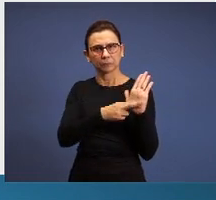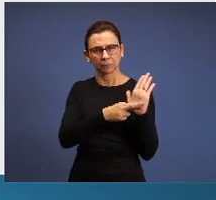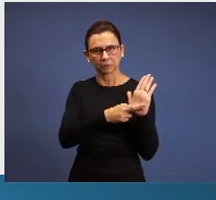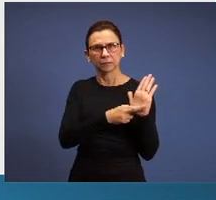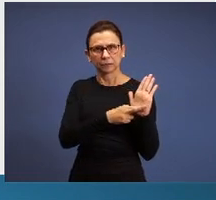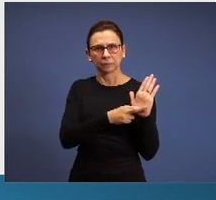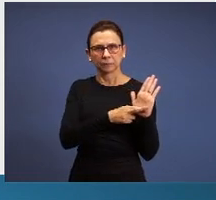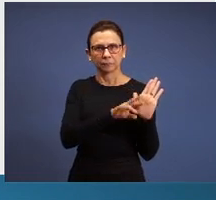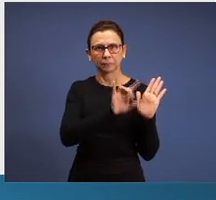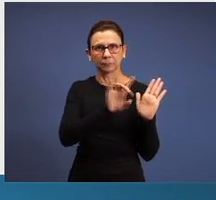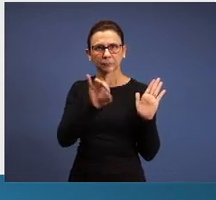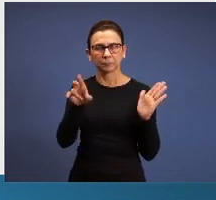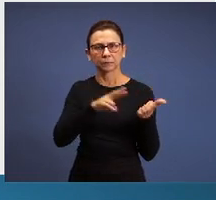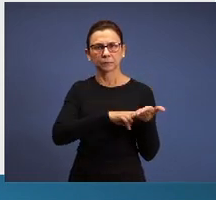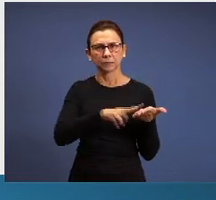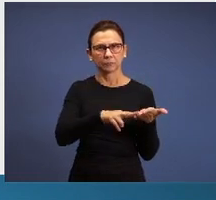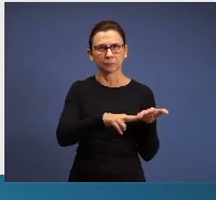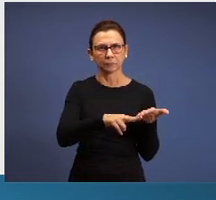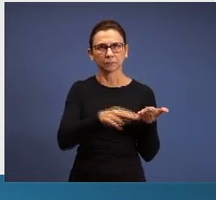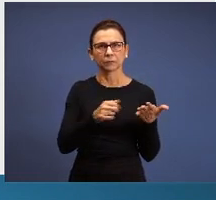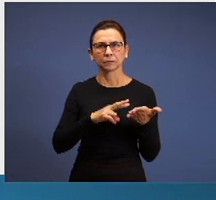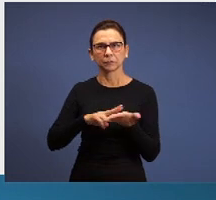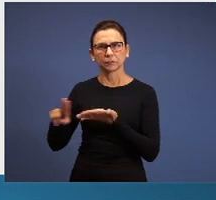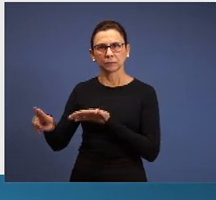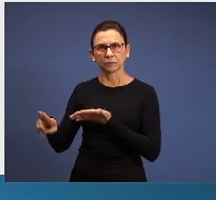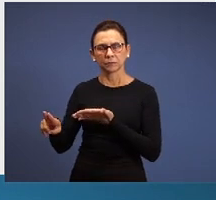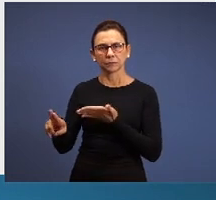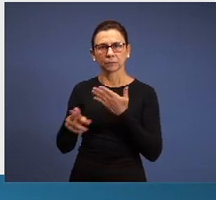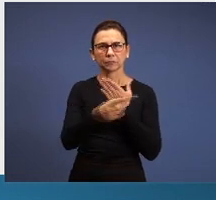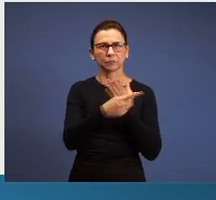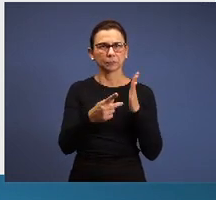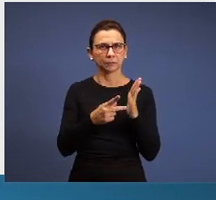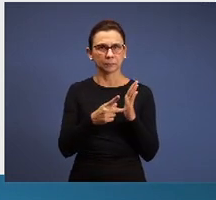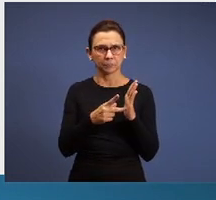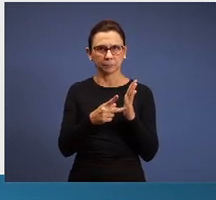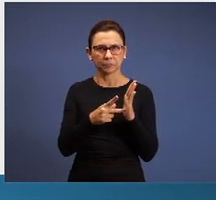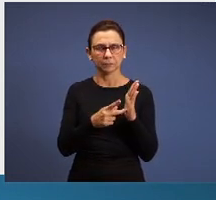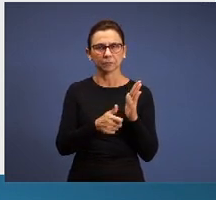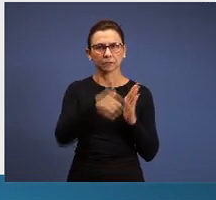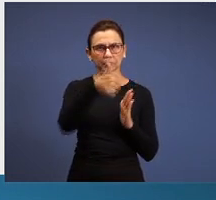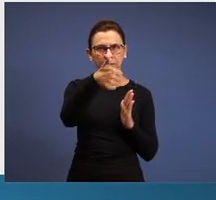operation of Holy Spirit and with the relation with the parables, the first is the relation to